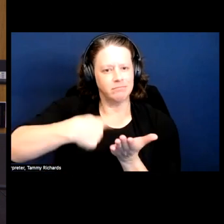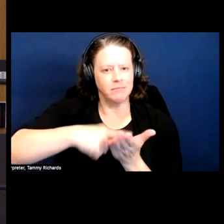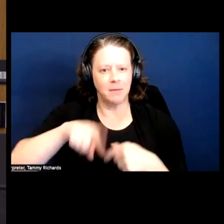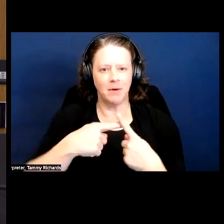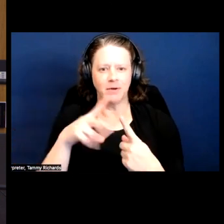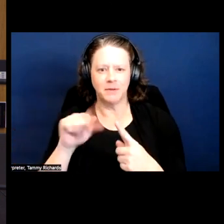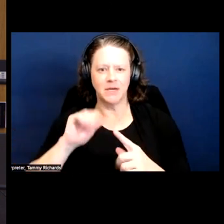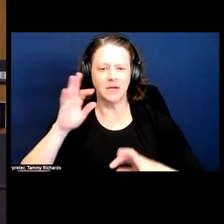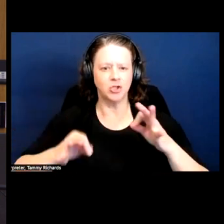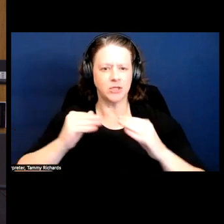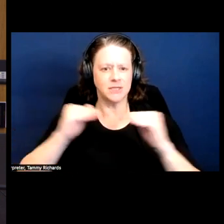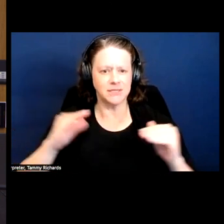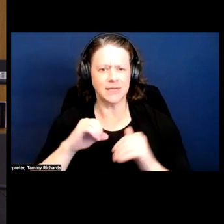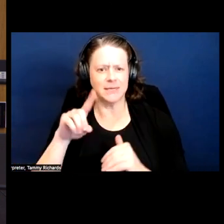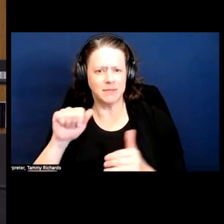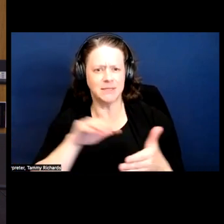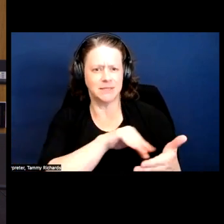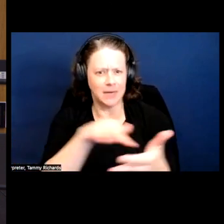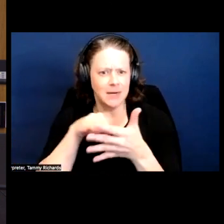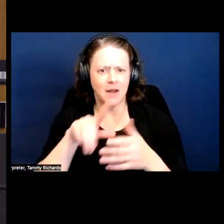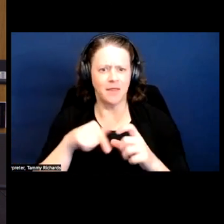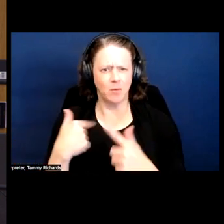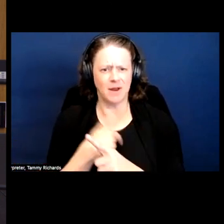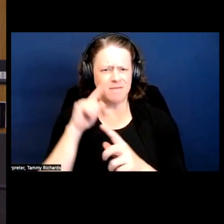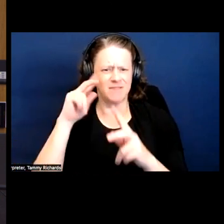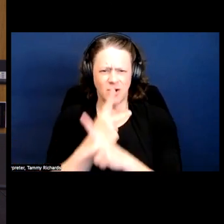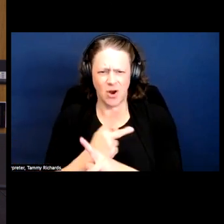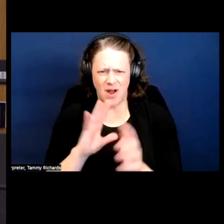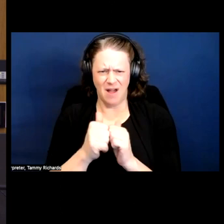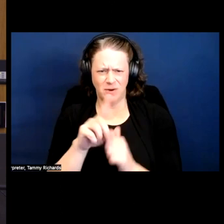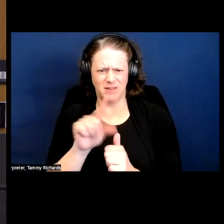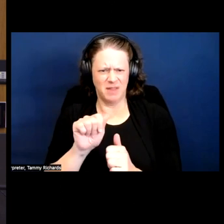disability studies in the hope we can start to understand how disability studies operates